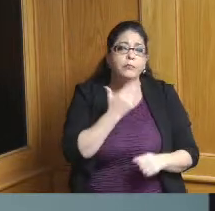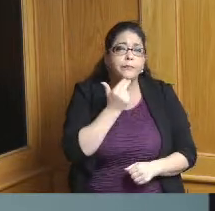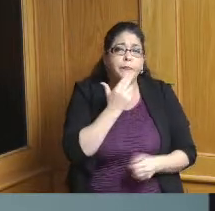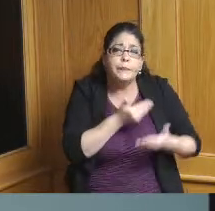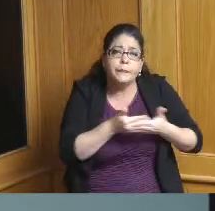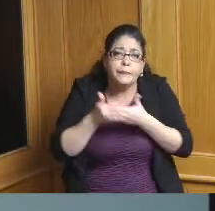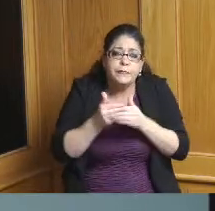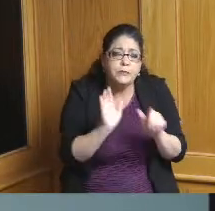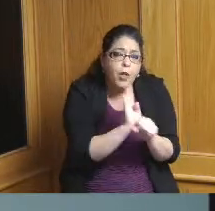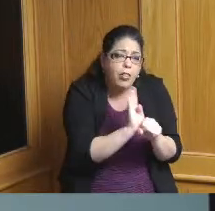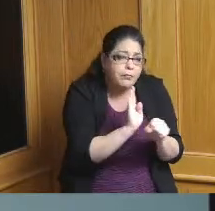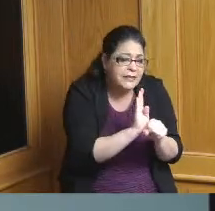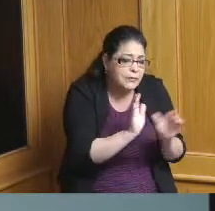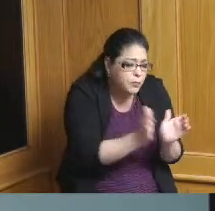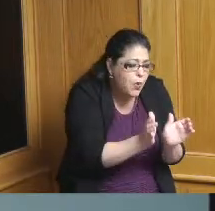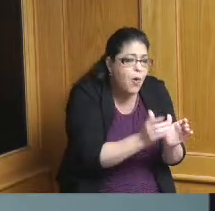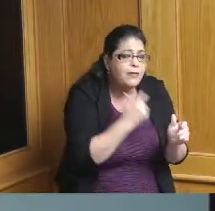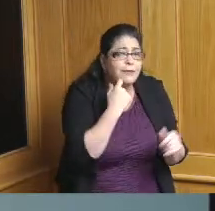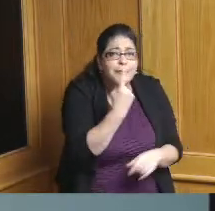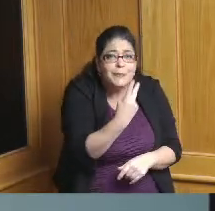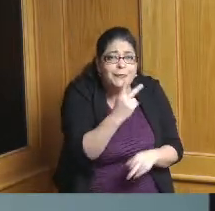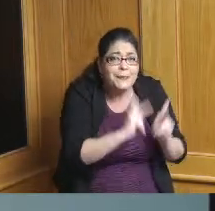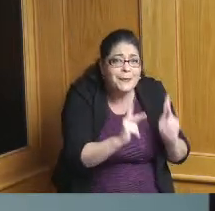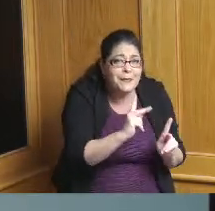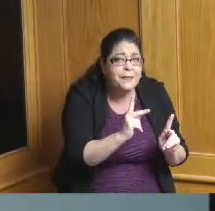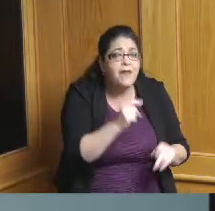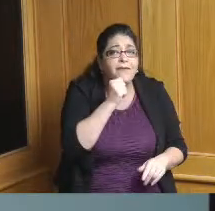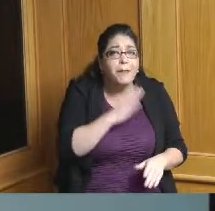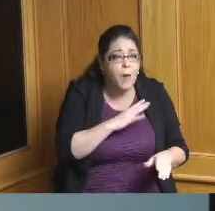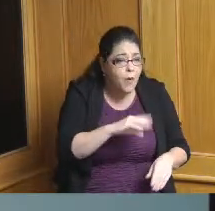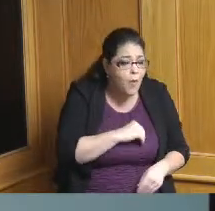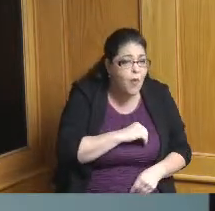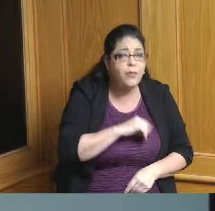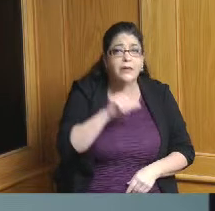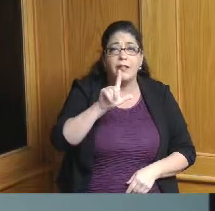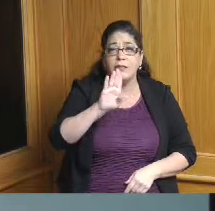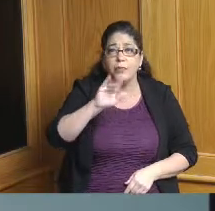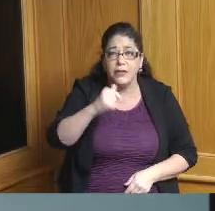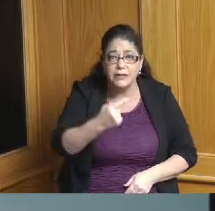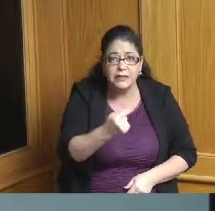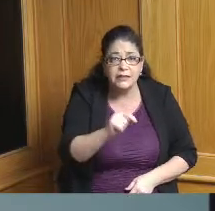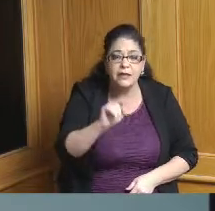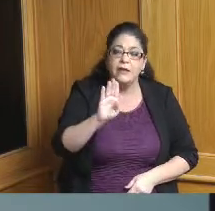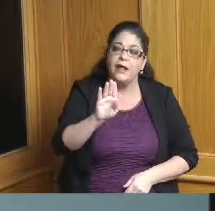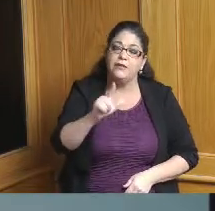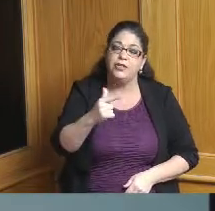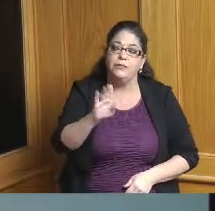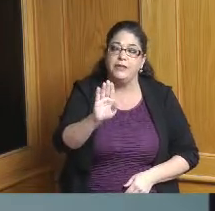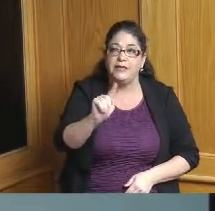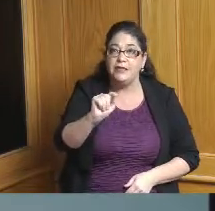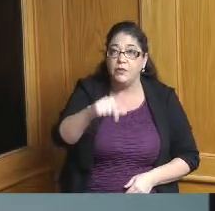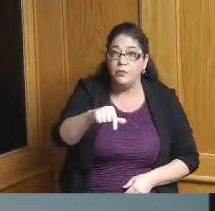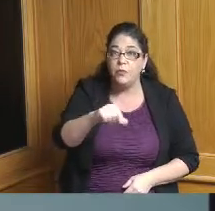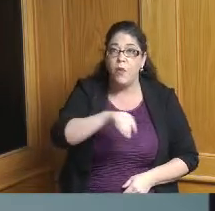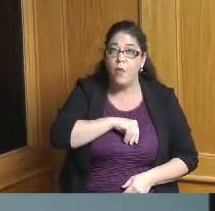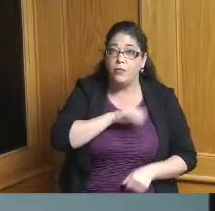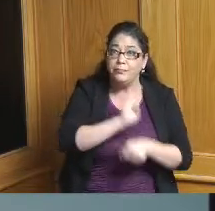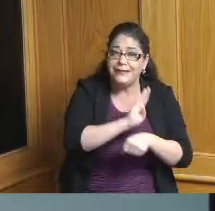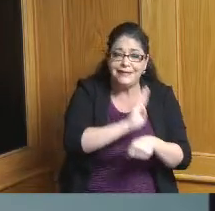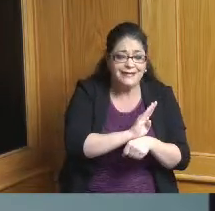small business startups female-owned startups lgbtq community companies all of those and and